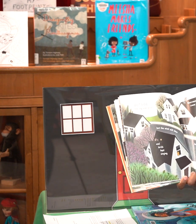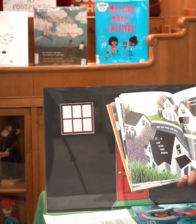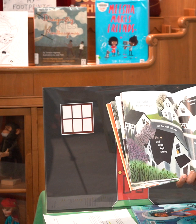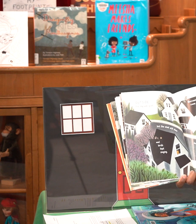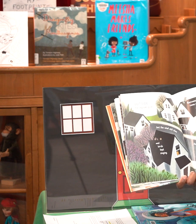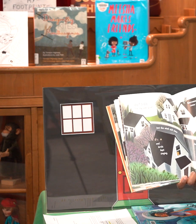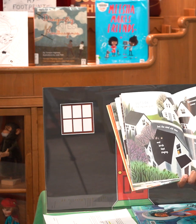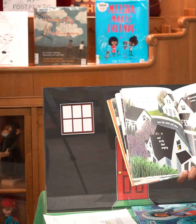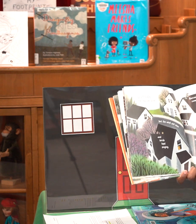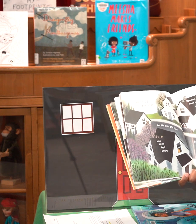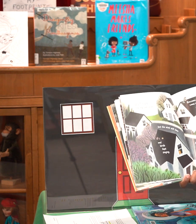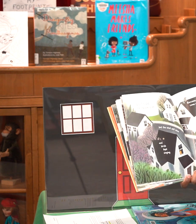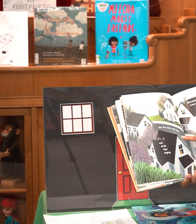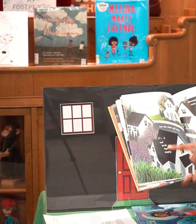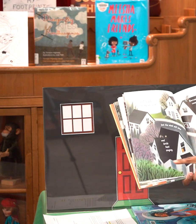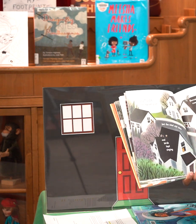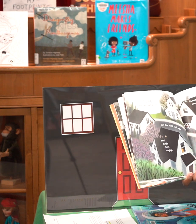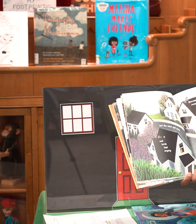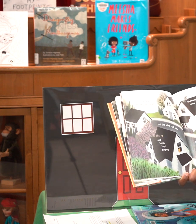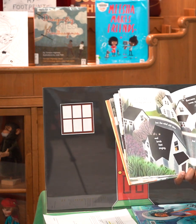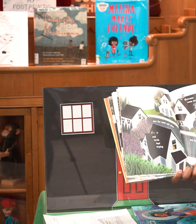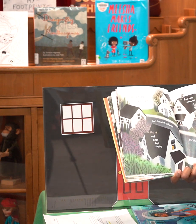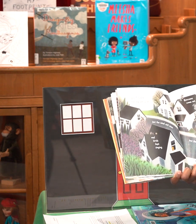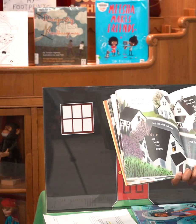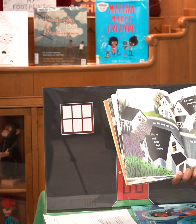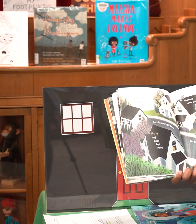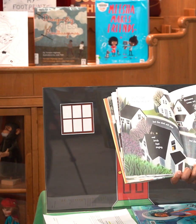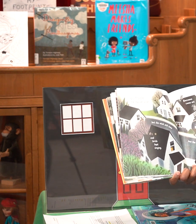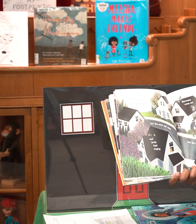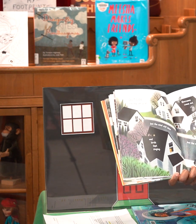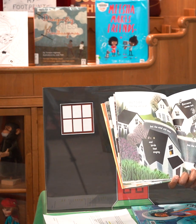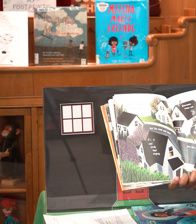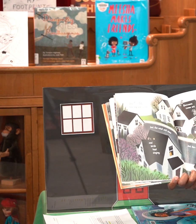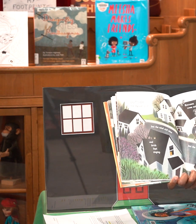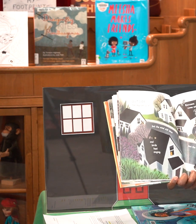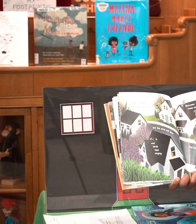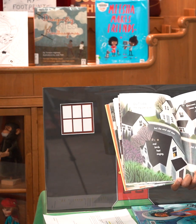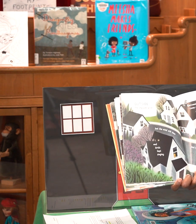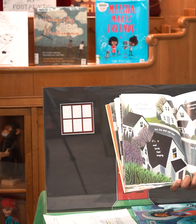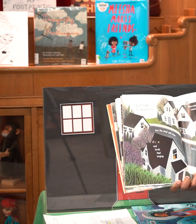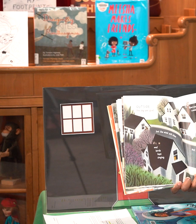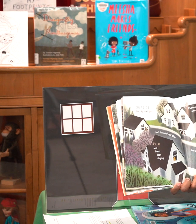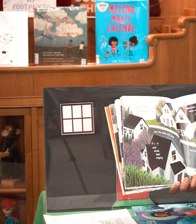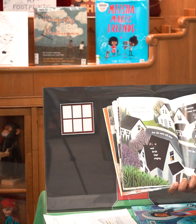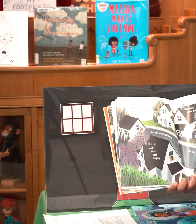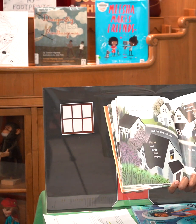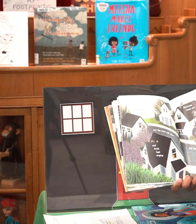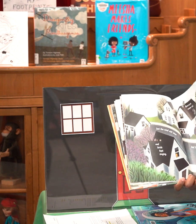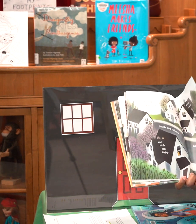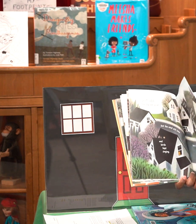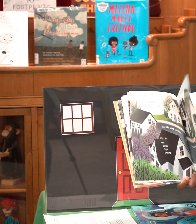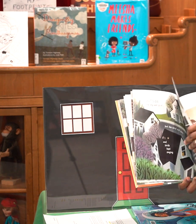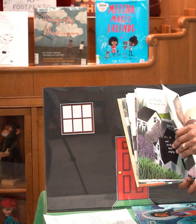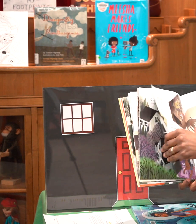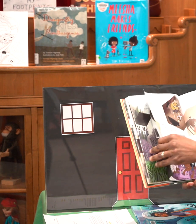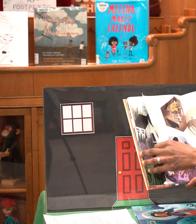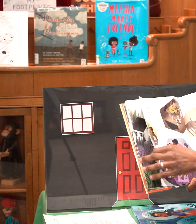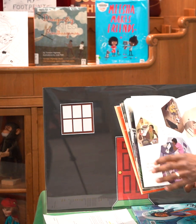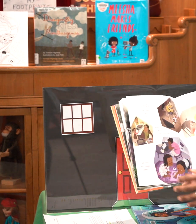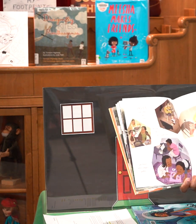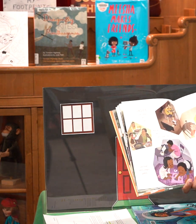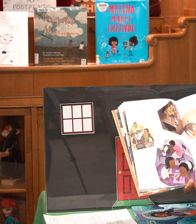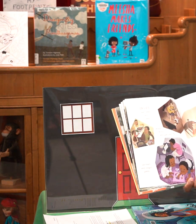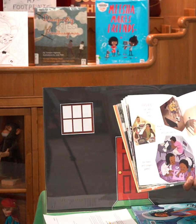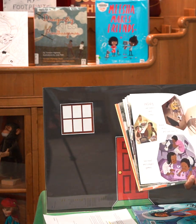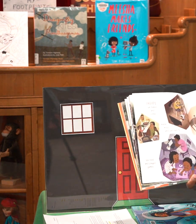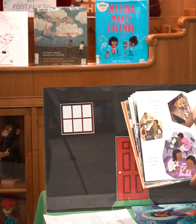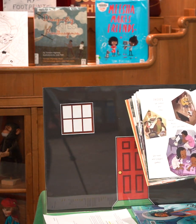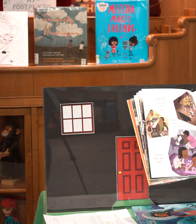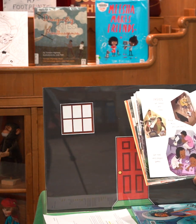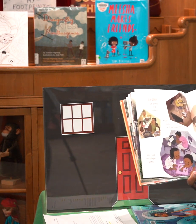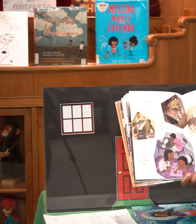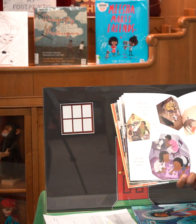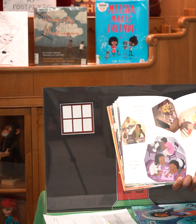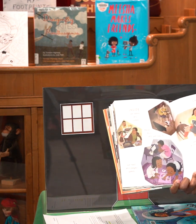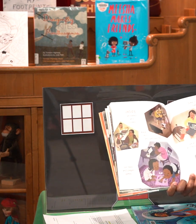the streets but the cars stayed away the world felt a little different inside we baked and